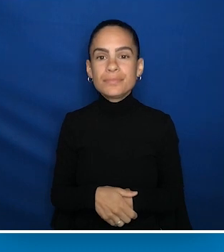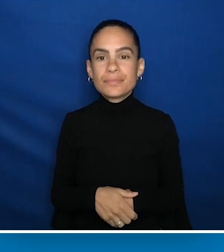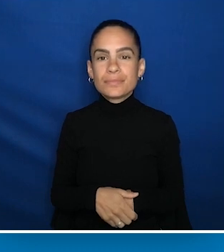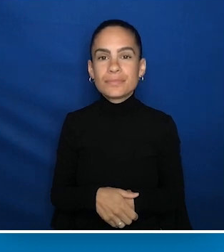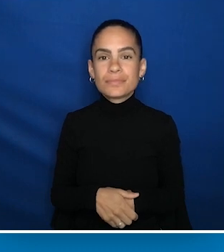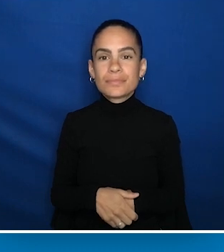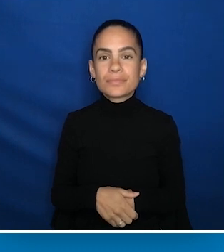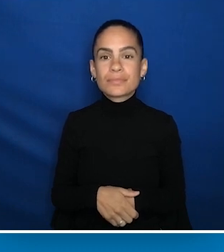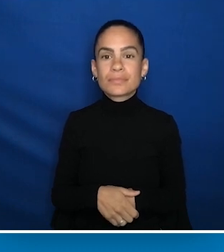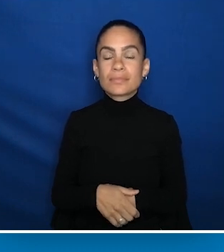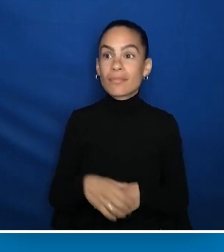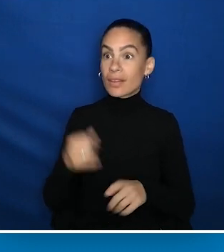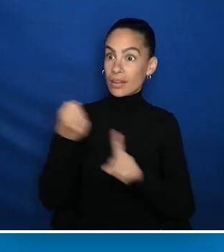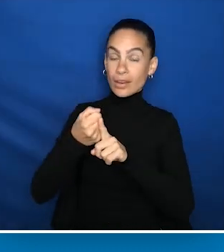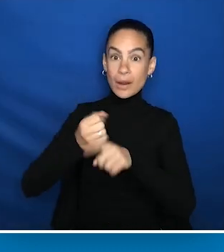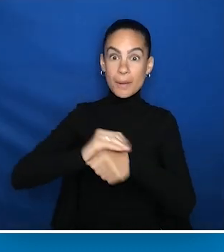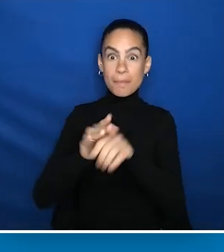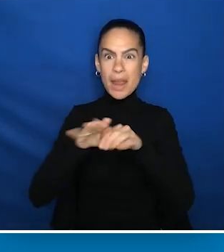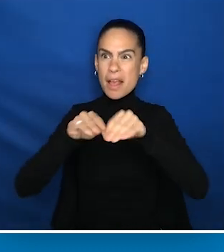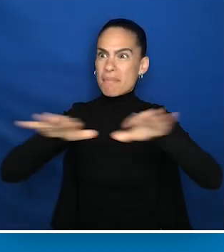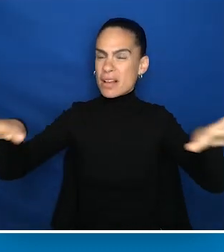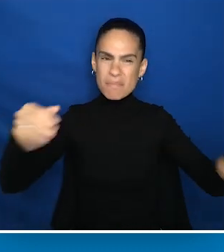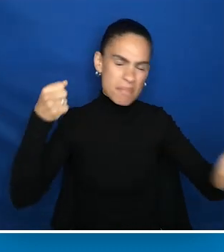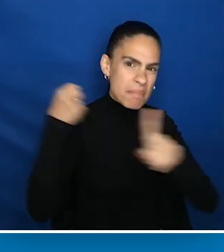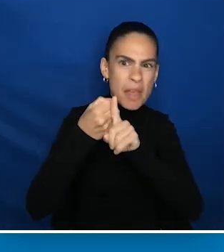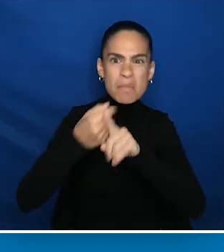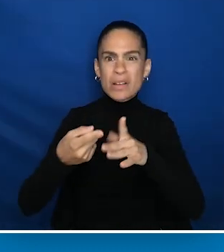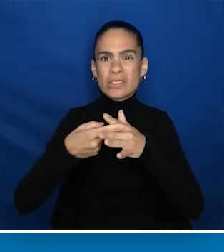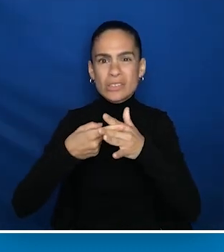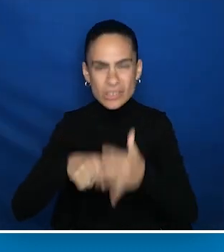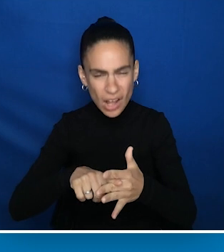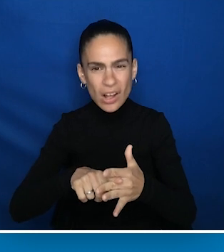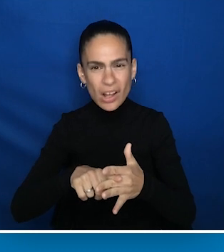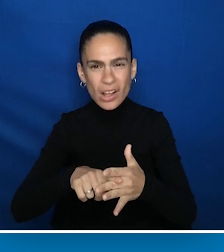When the pandemic happened, when the pandemic began,